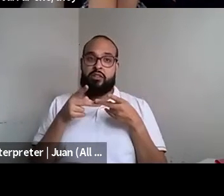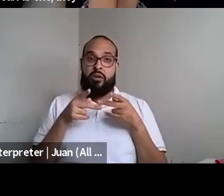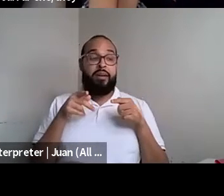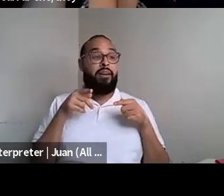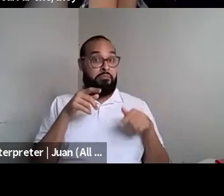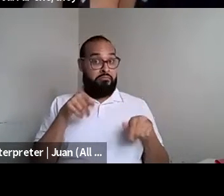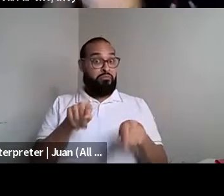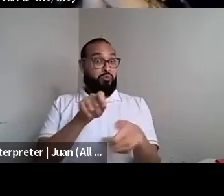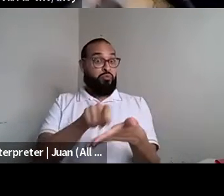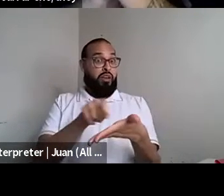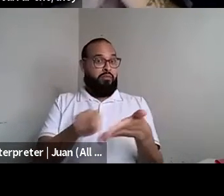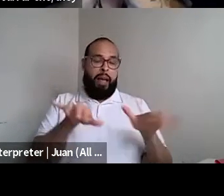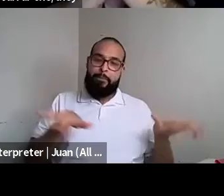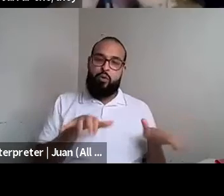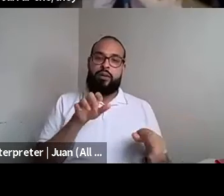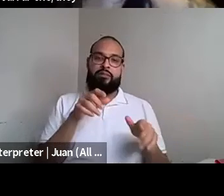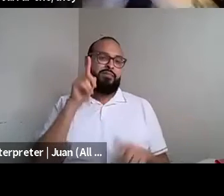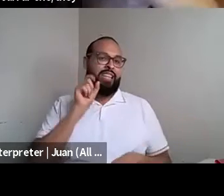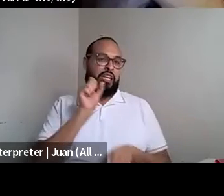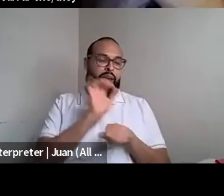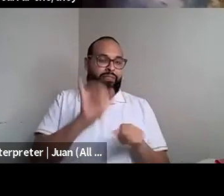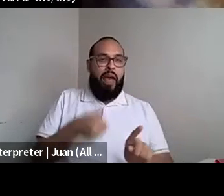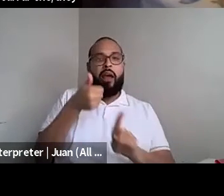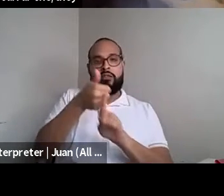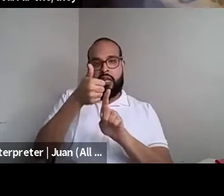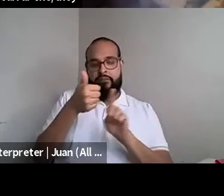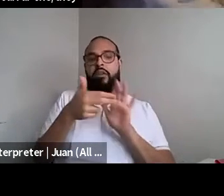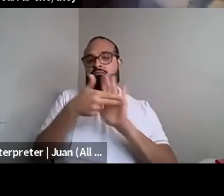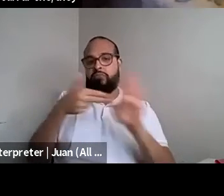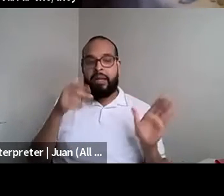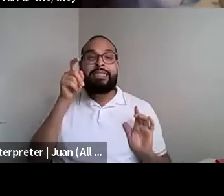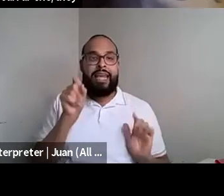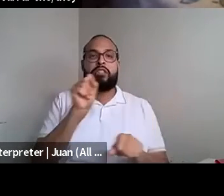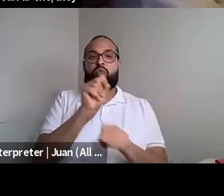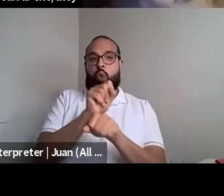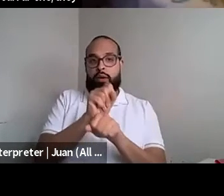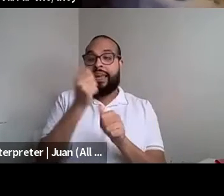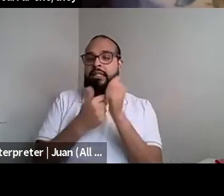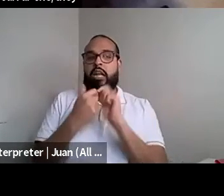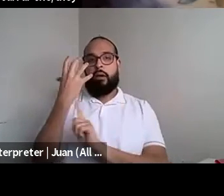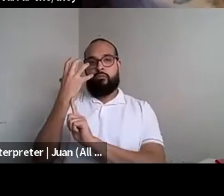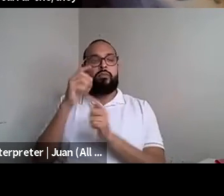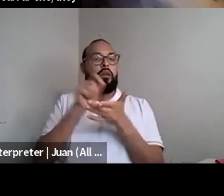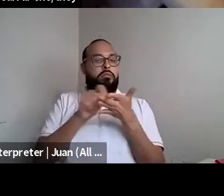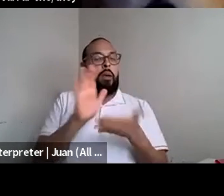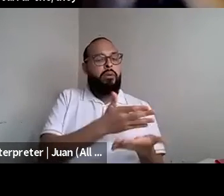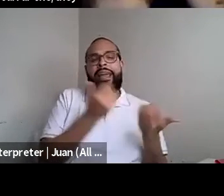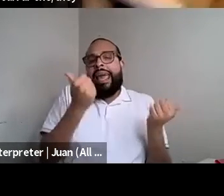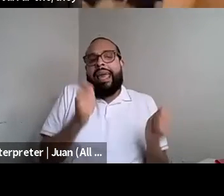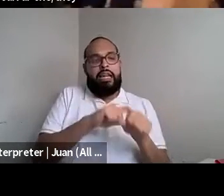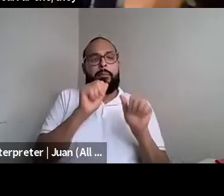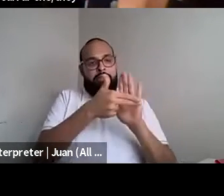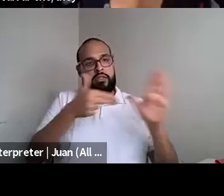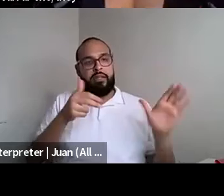Kokumo: When I write a home that sex work when I write a song they expect work when actually the video that sex work. I see musicians as experts. I see john says a sex worker.